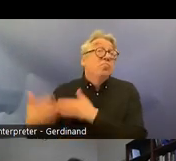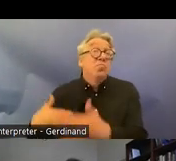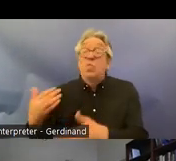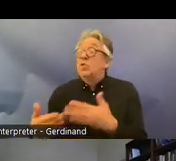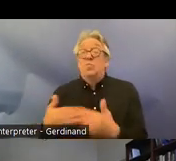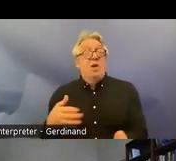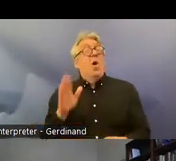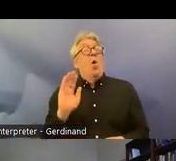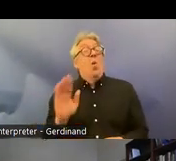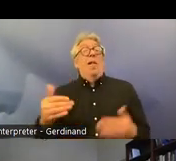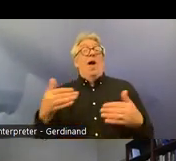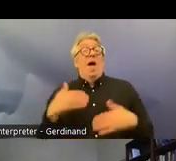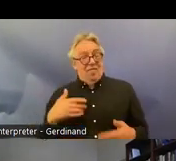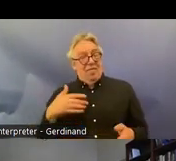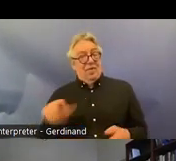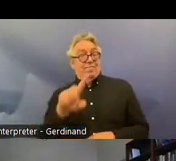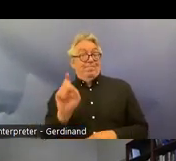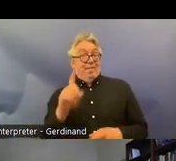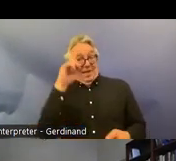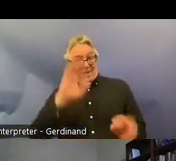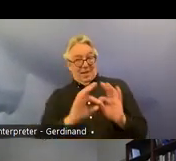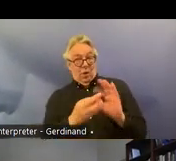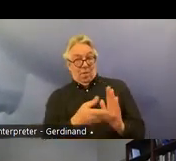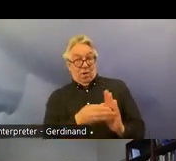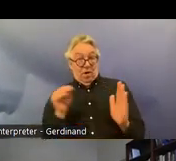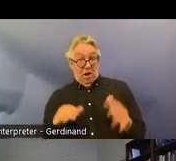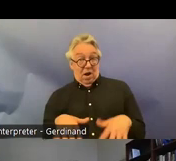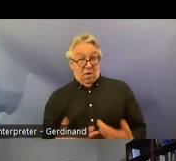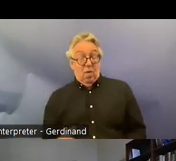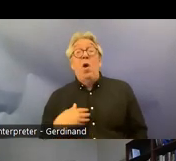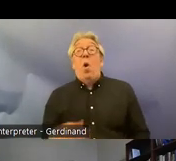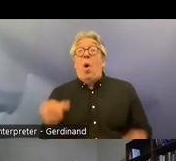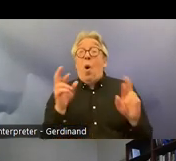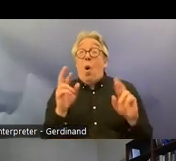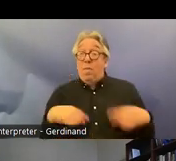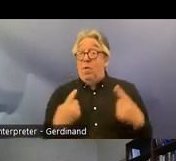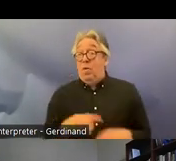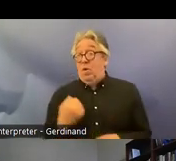incorporation we do however hope that we contribute ever so slightly to the